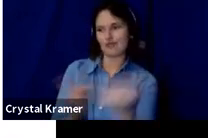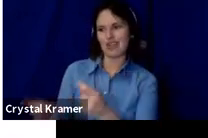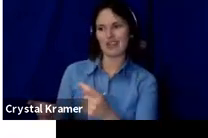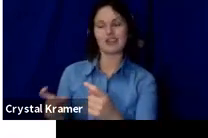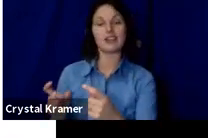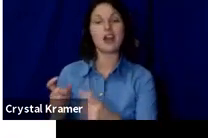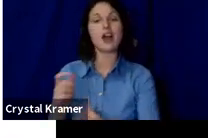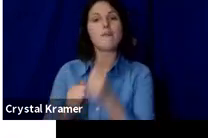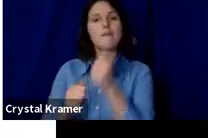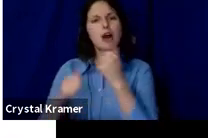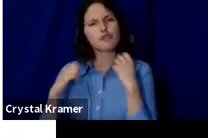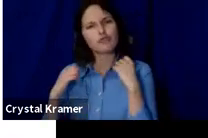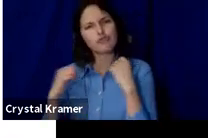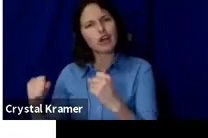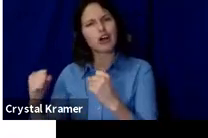crowdfunding strategy.